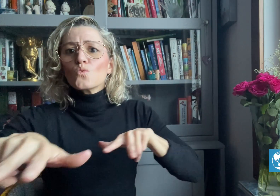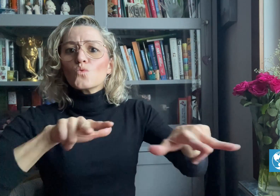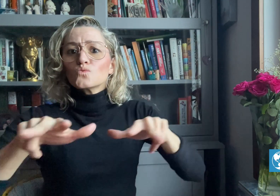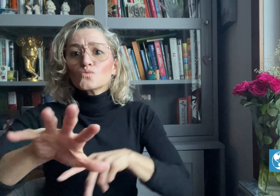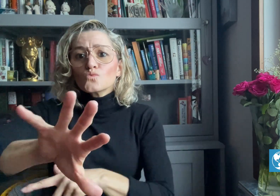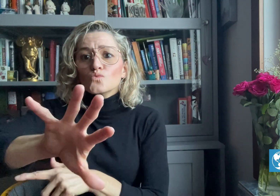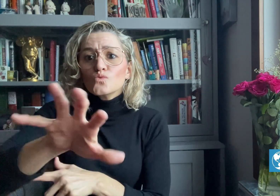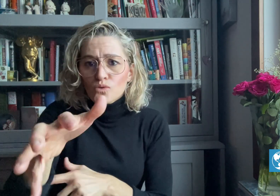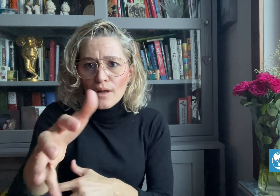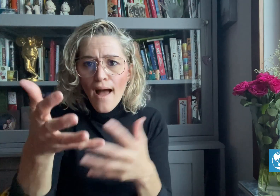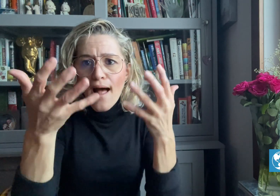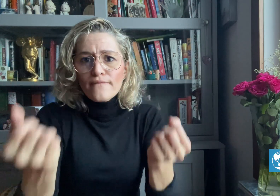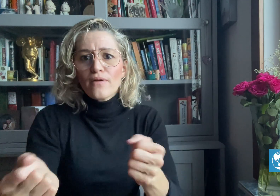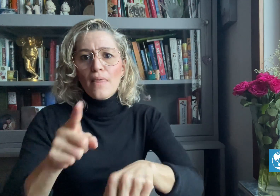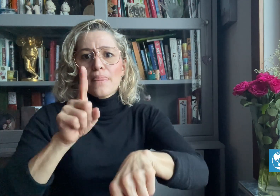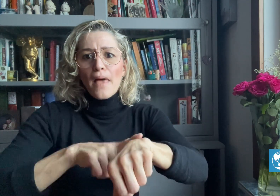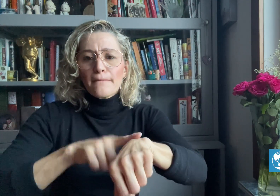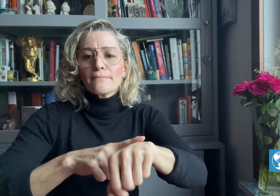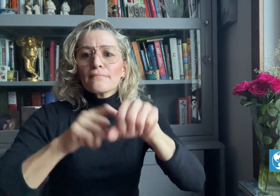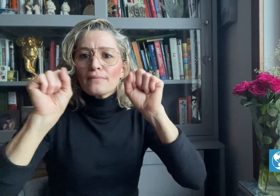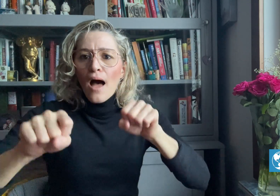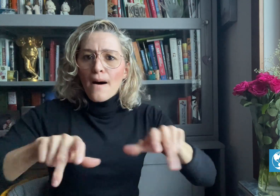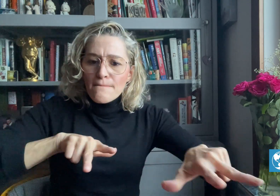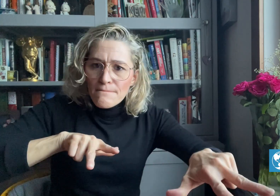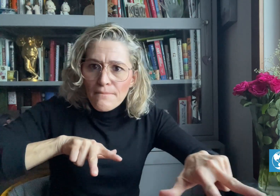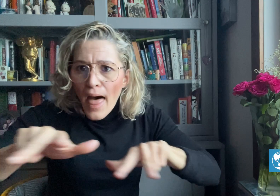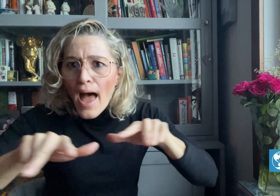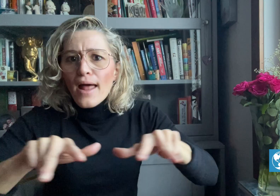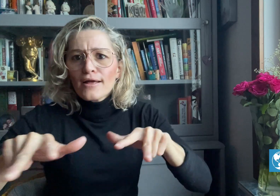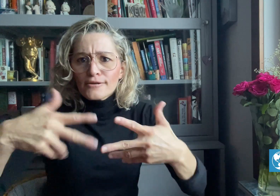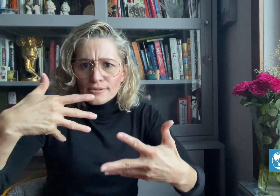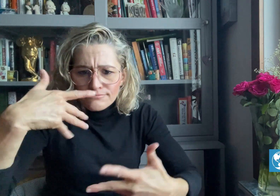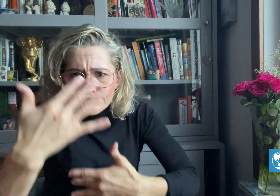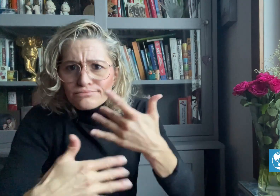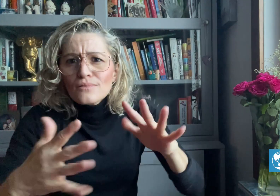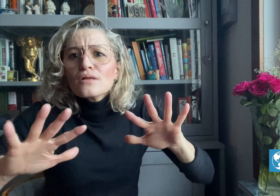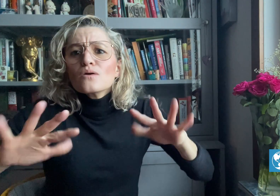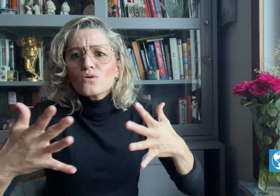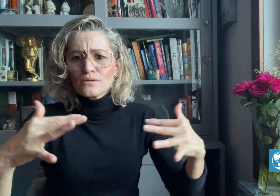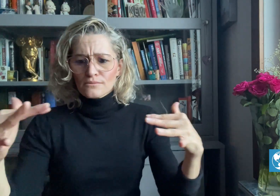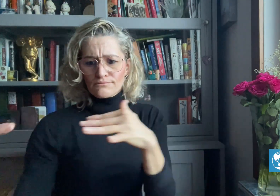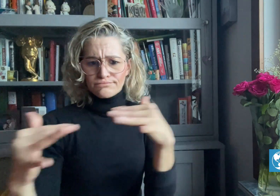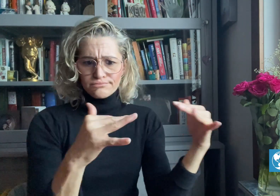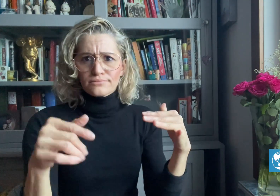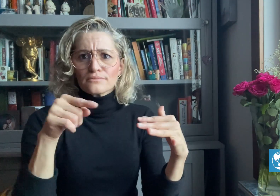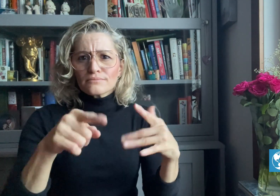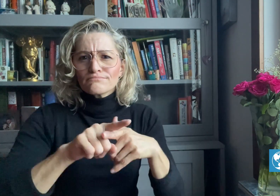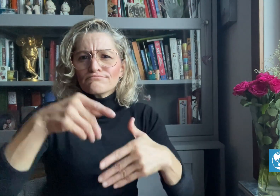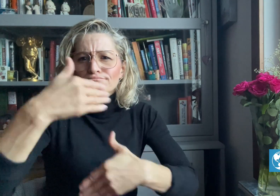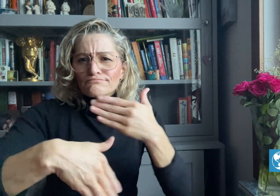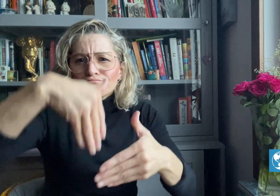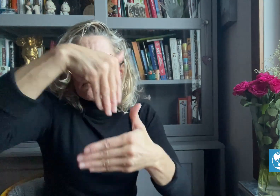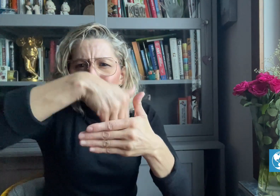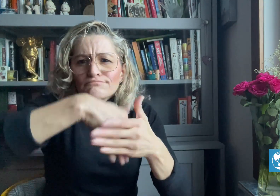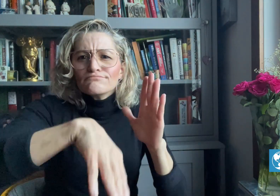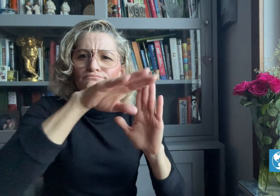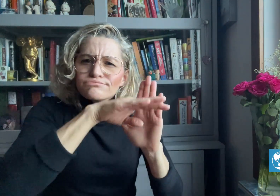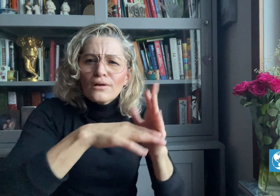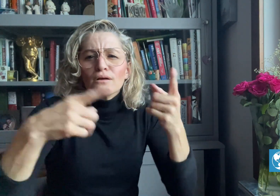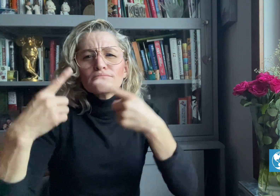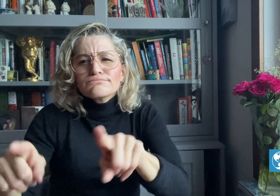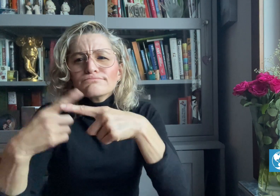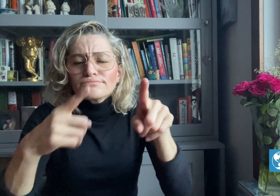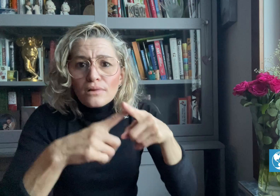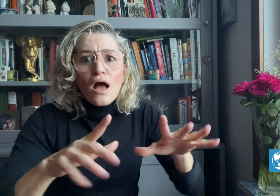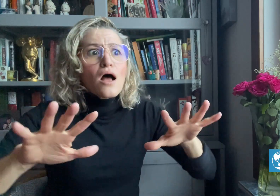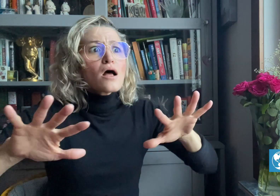enough time to plan the logistics of the tournament